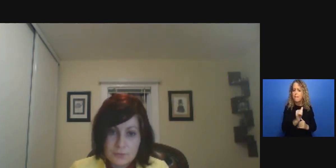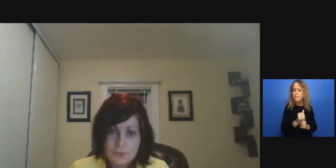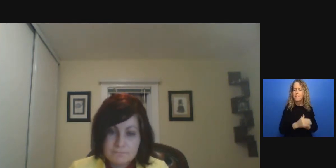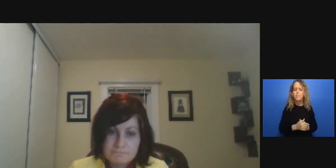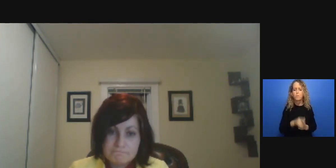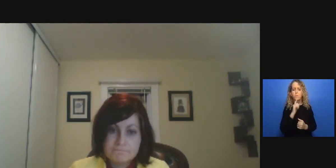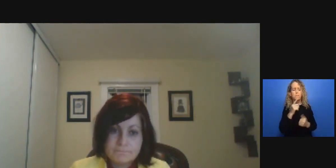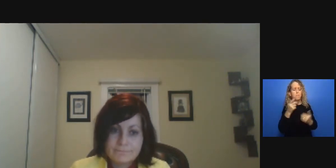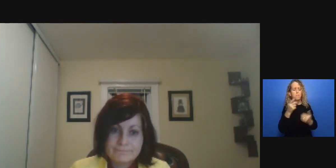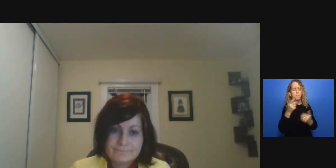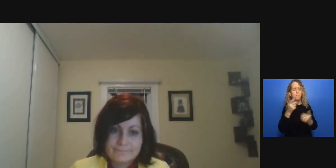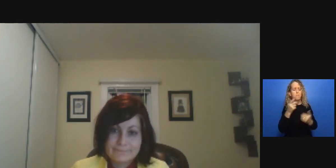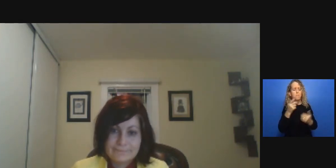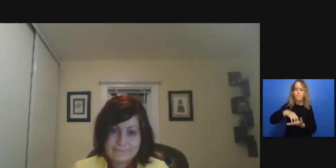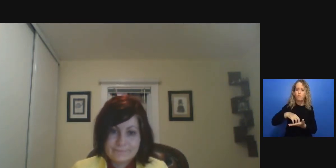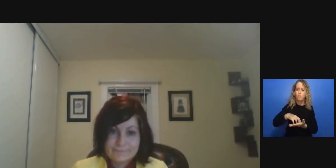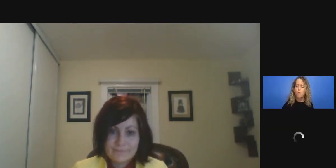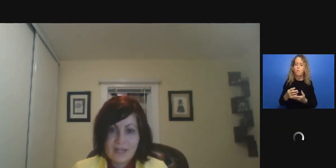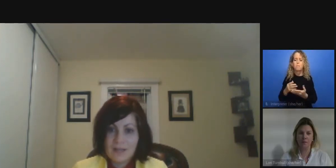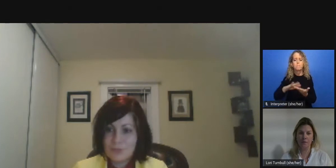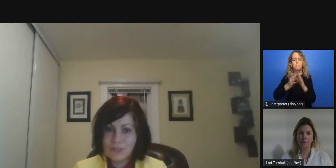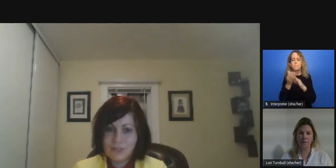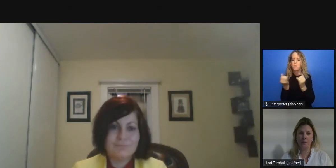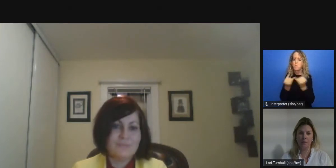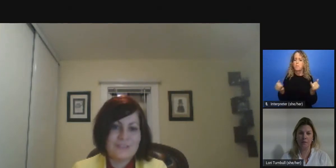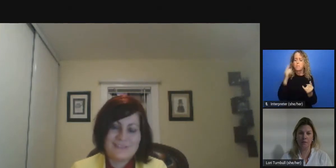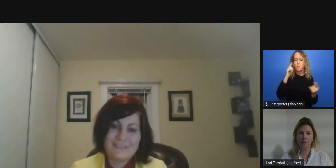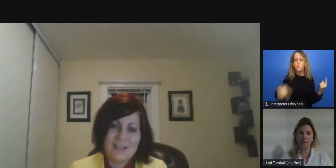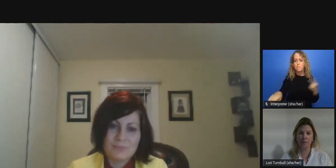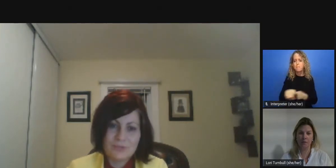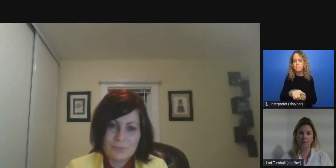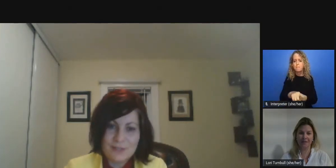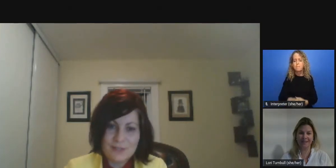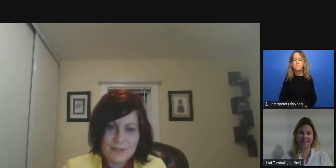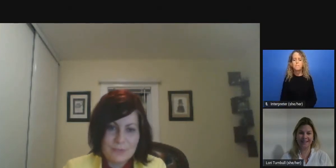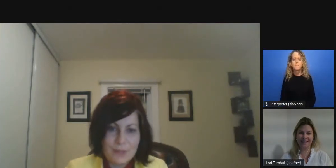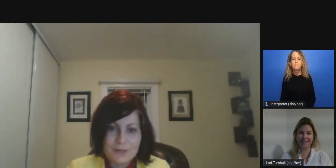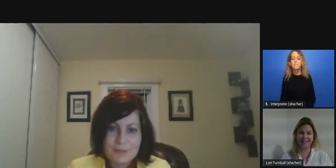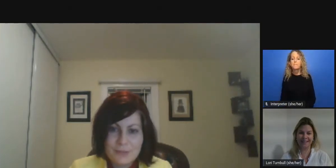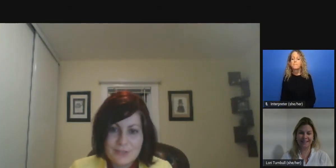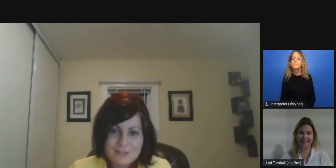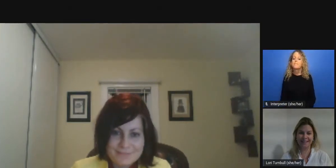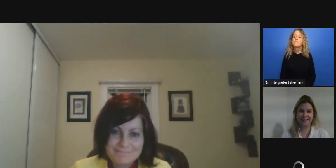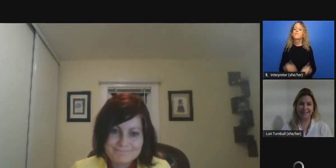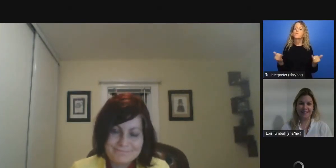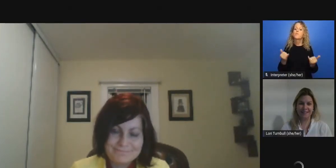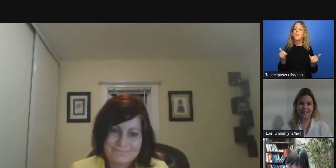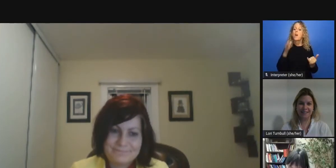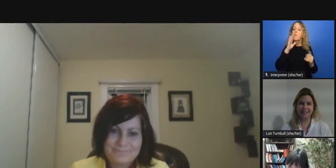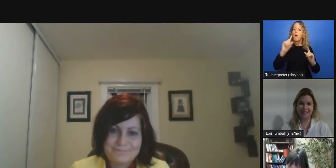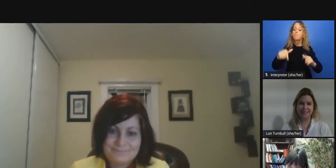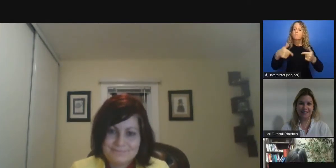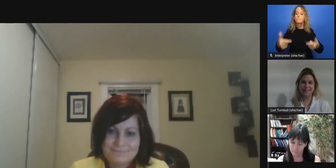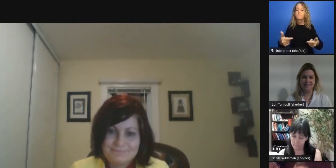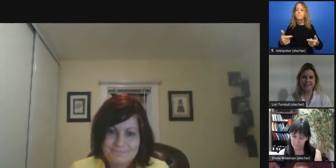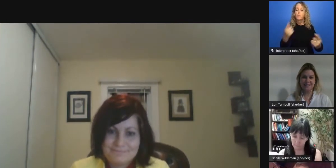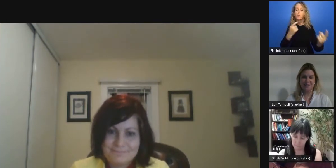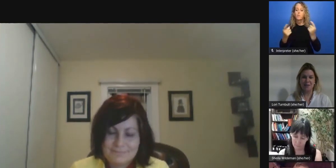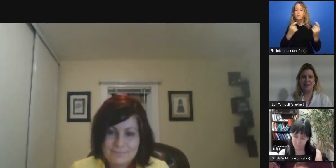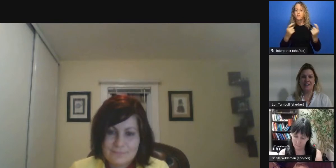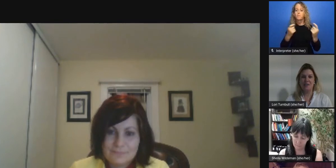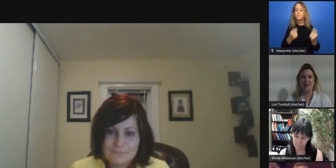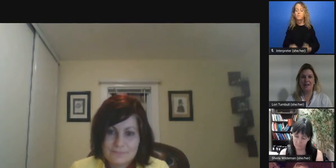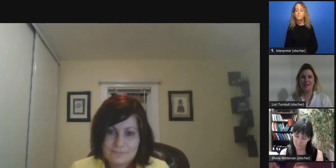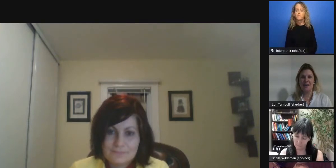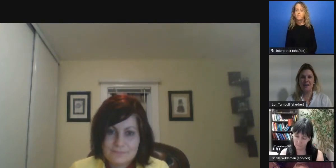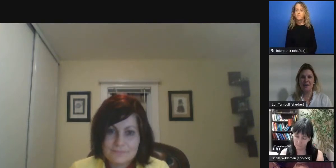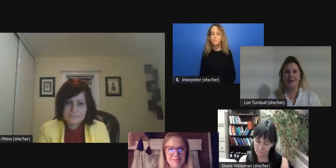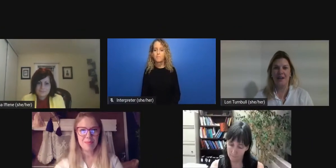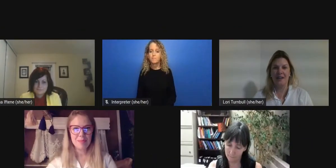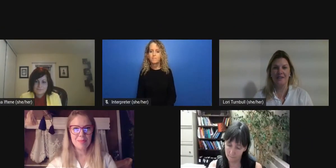of decriminalization and decarceration and and so I think that a basic income and policies